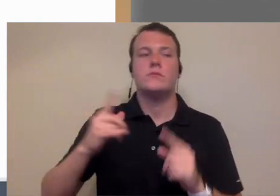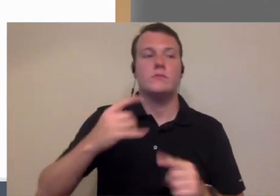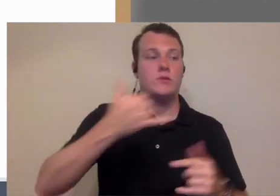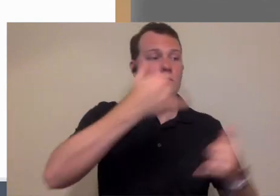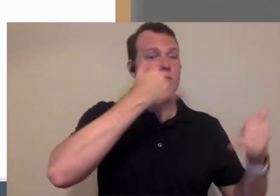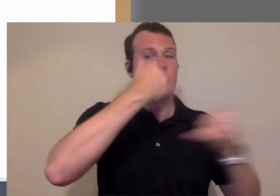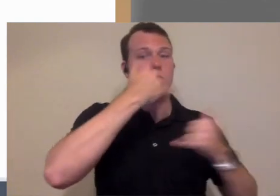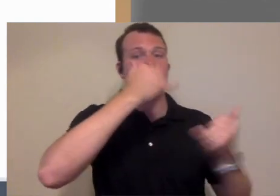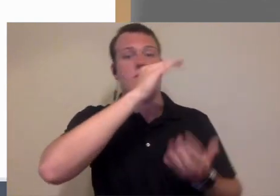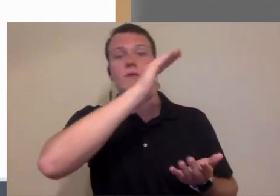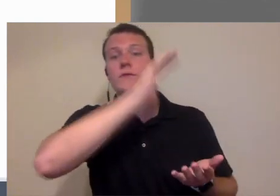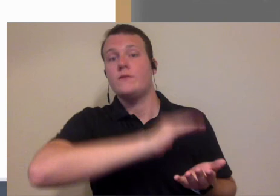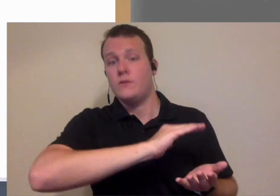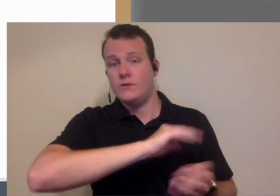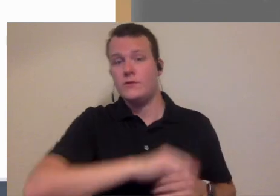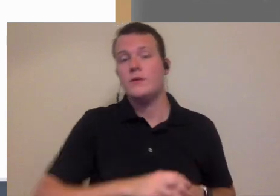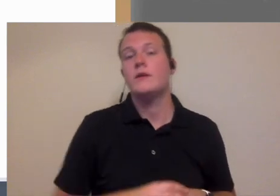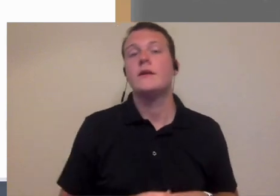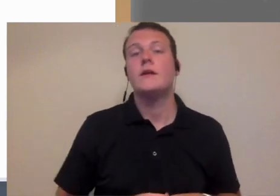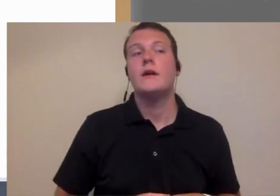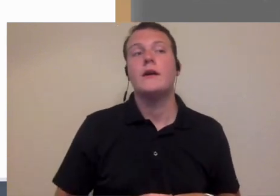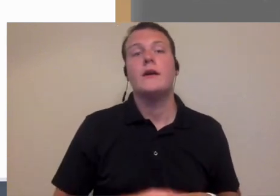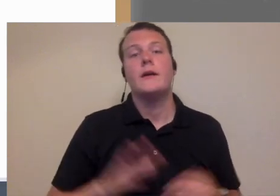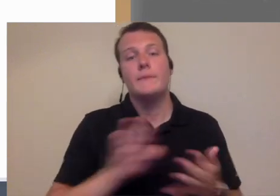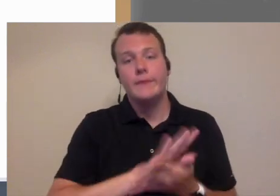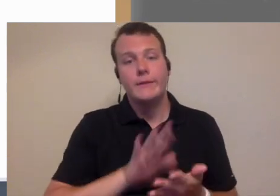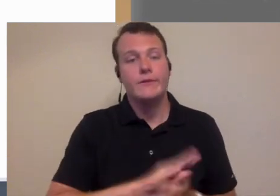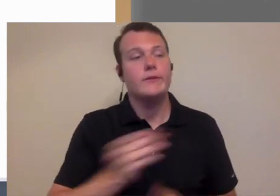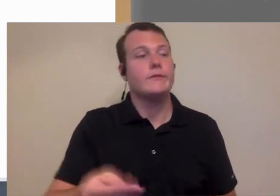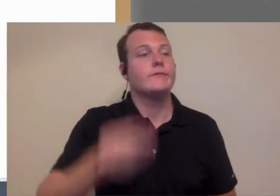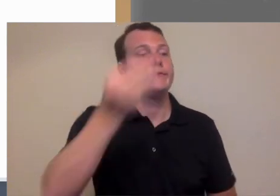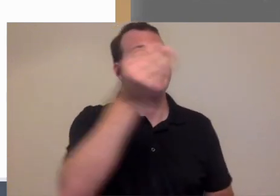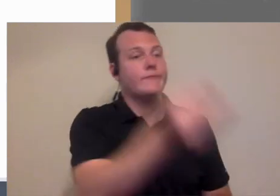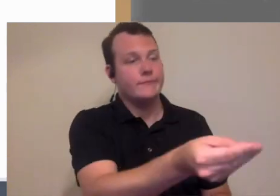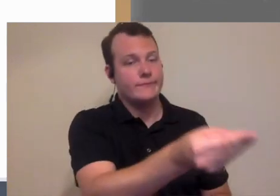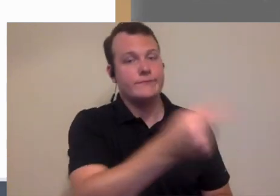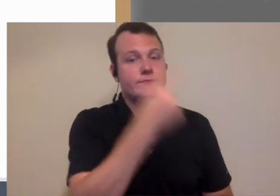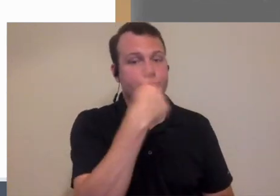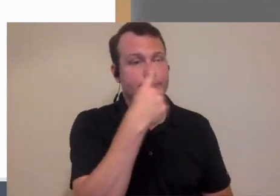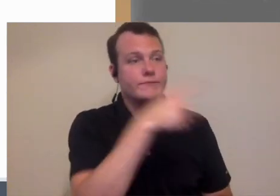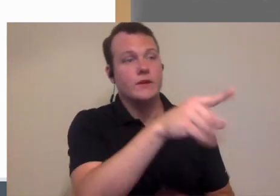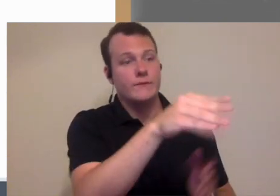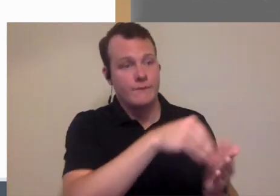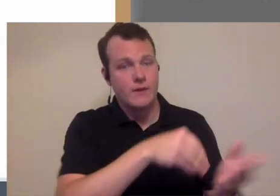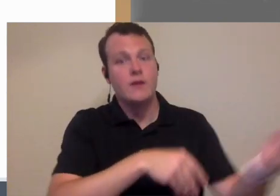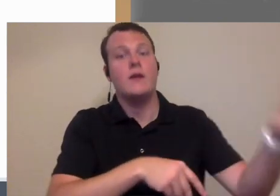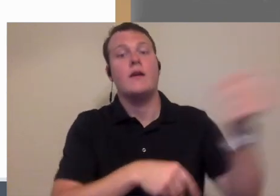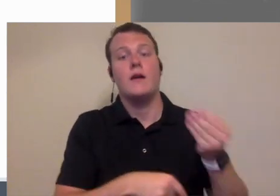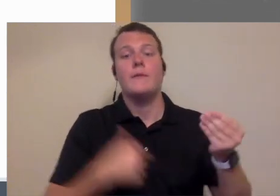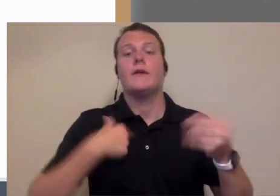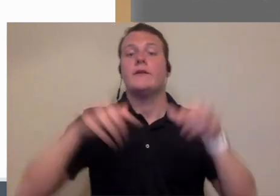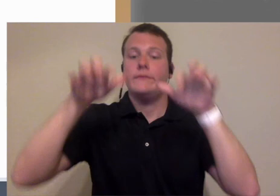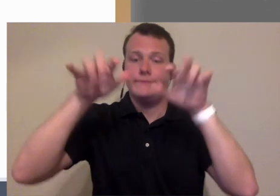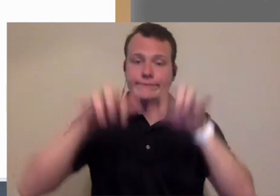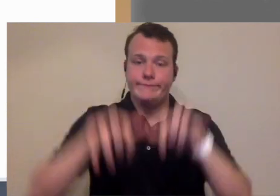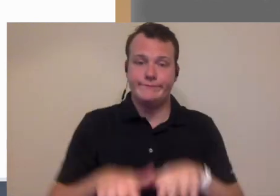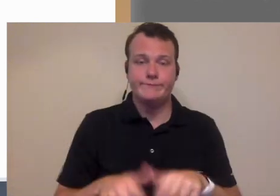lower the call volume lower the here I'm giving you a paper clipboard or clipboard with paper on how you fill it out and have to reenter it in the system